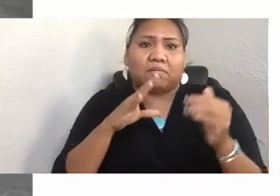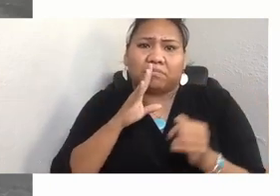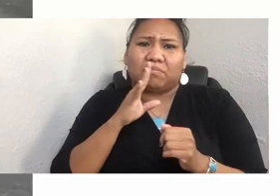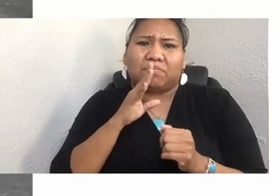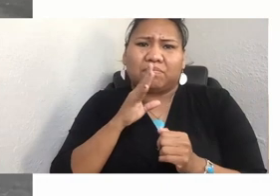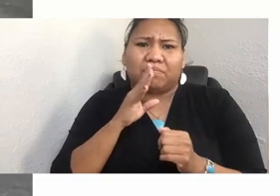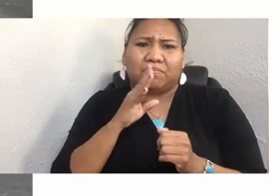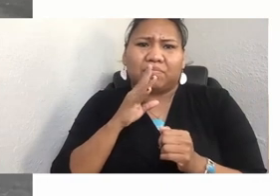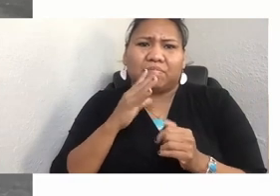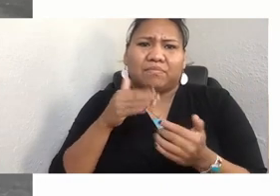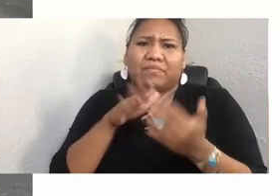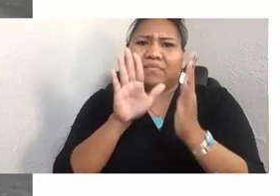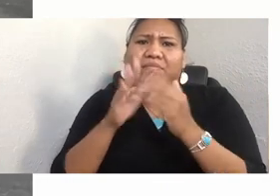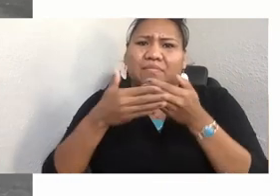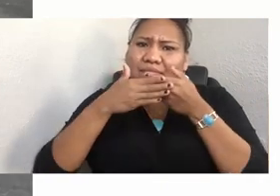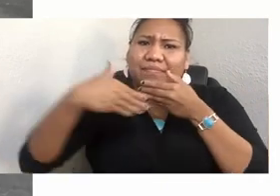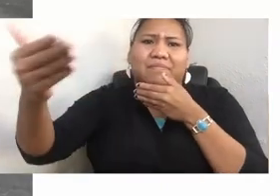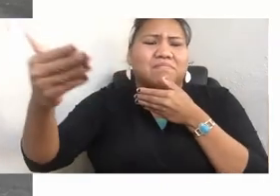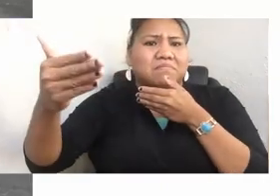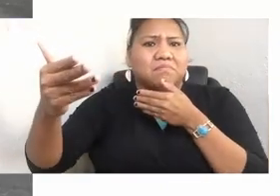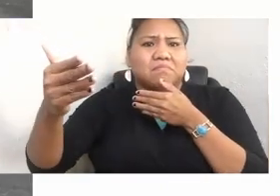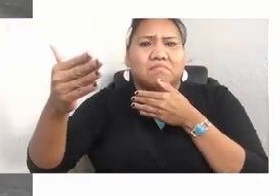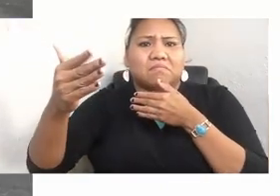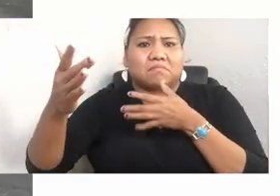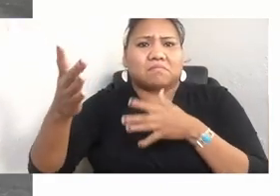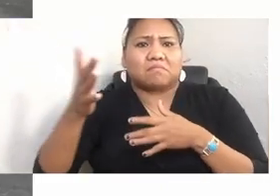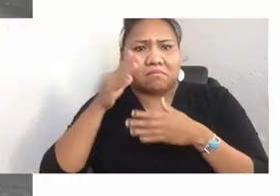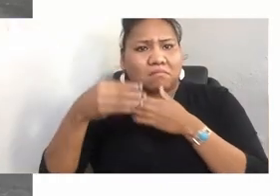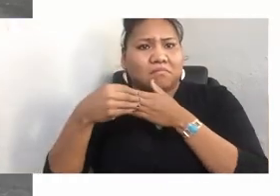Quote, "am I going to lead the crusades to fight these people?